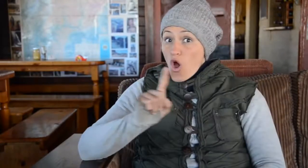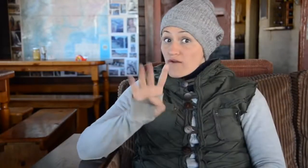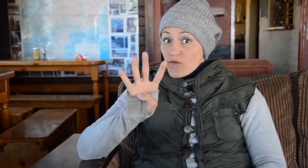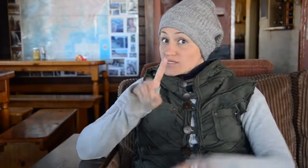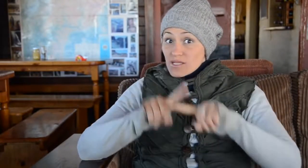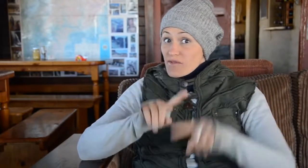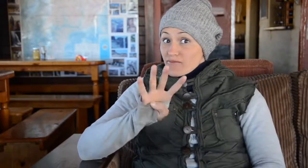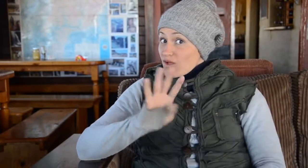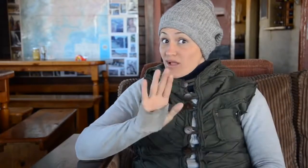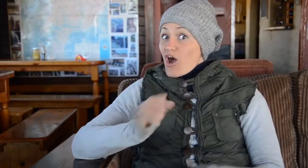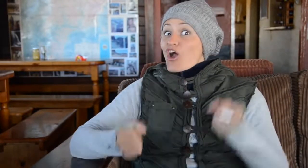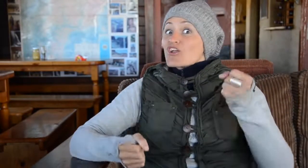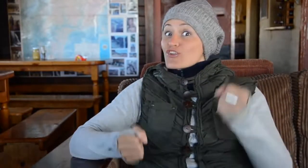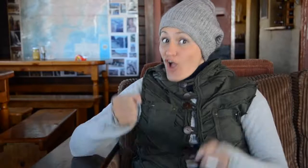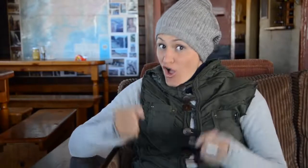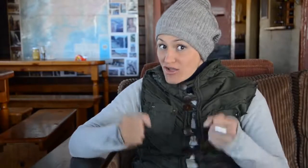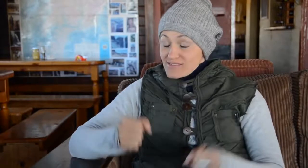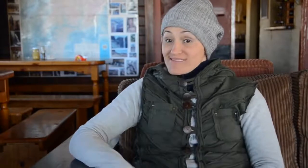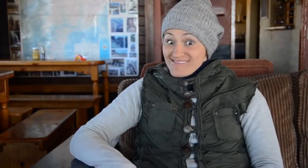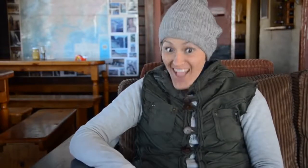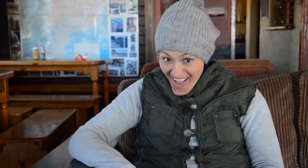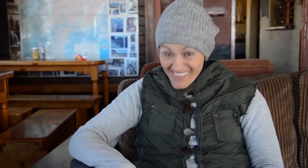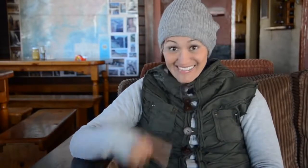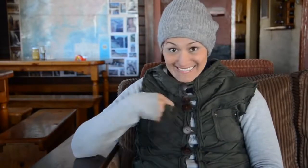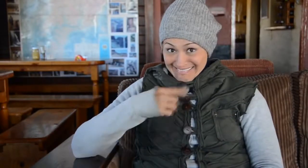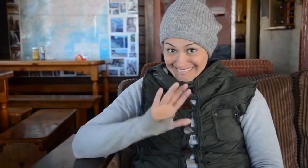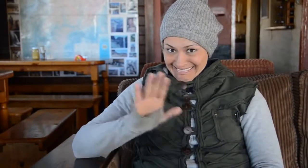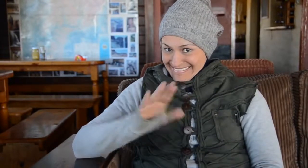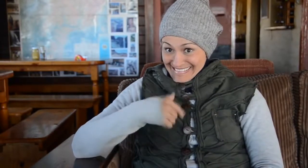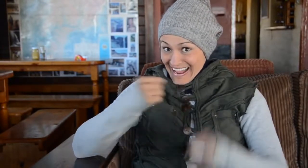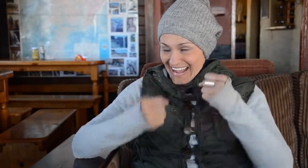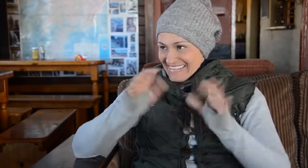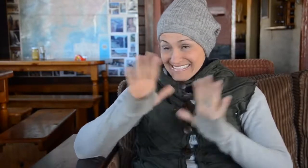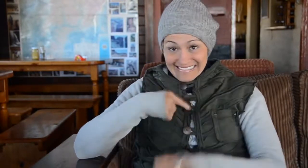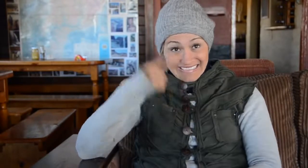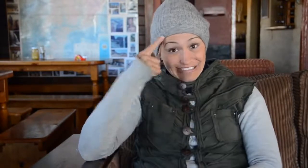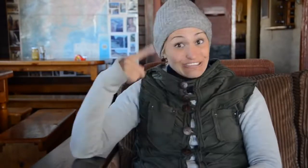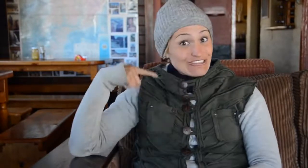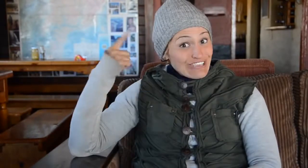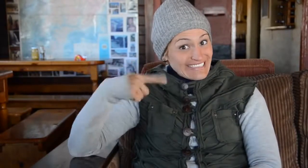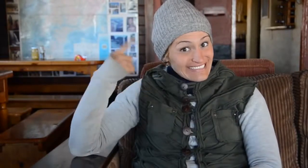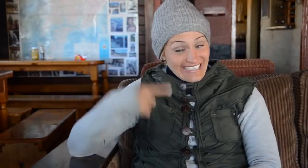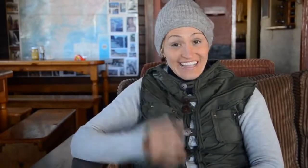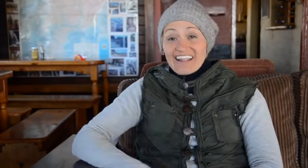I saw with my own eyes pictures of the car rallies and they were cars, not the 4x4 vehicles expected. I personally think it is insane to use